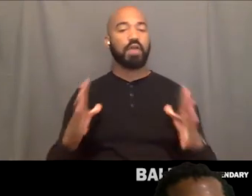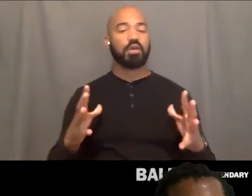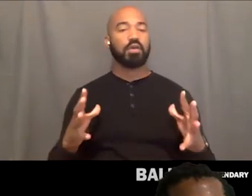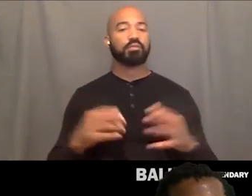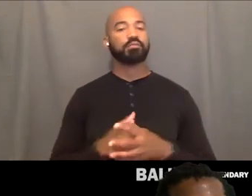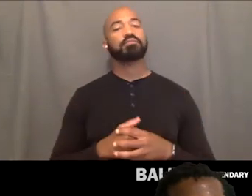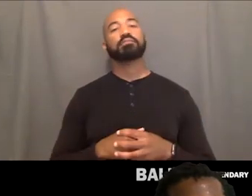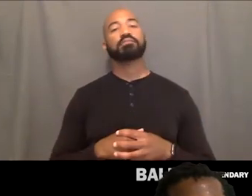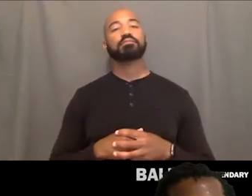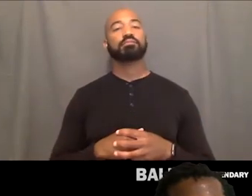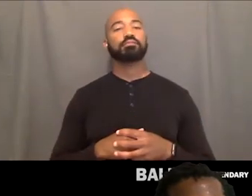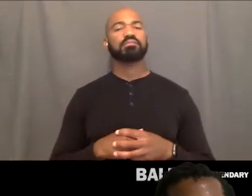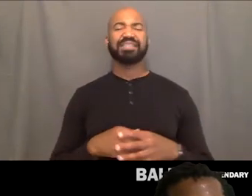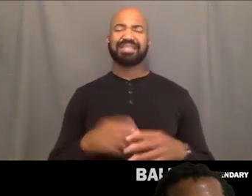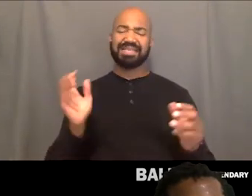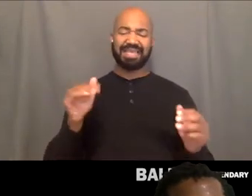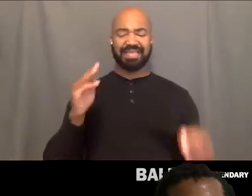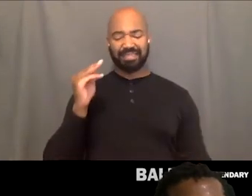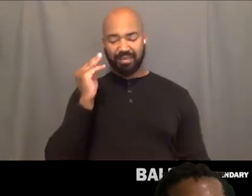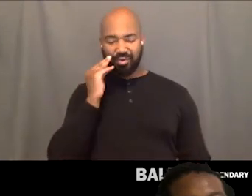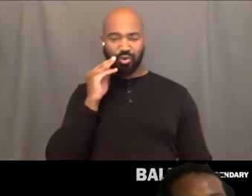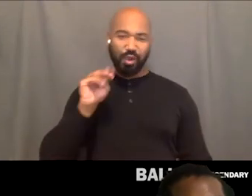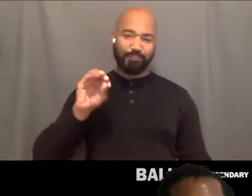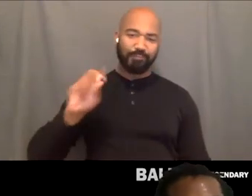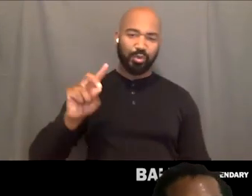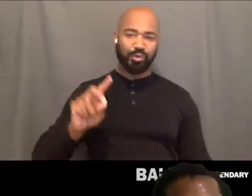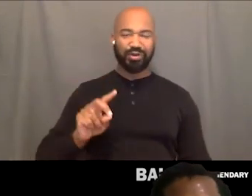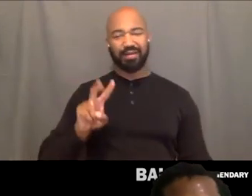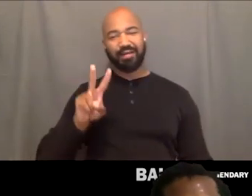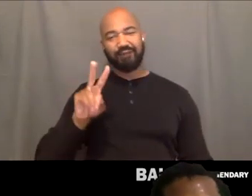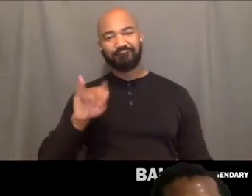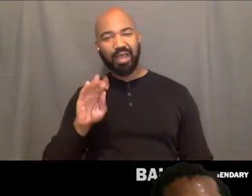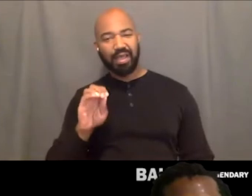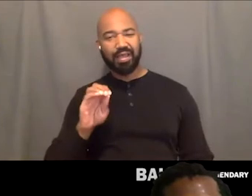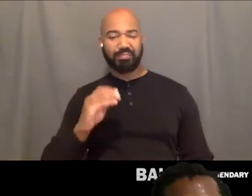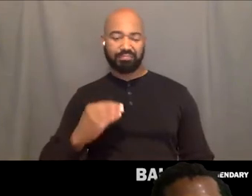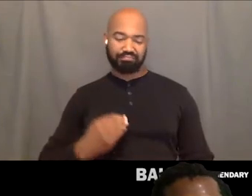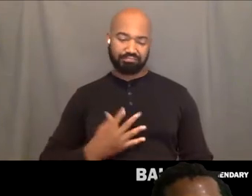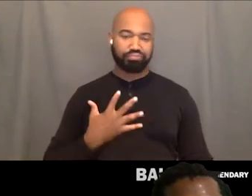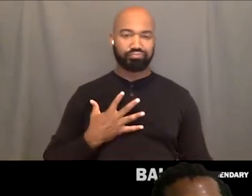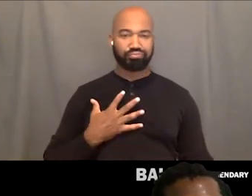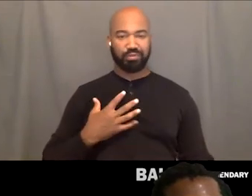it's a mood. It's a vibe. It's a, nothing's gonna ruin today.